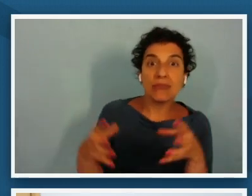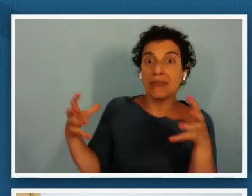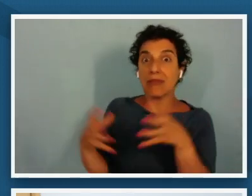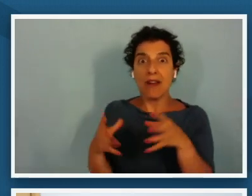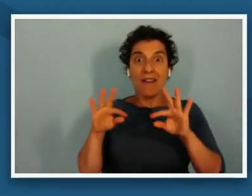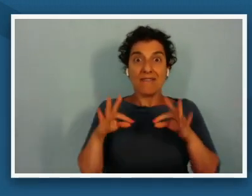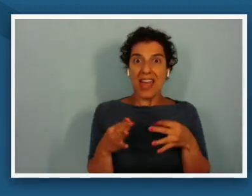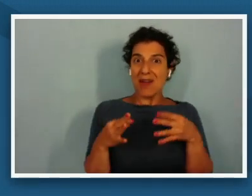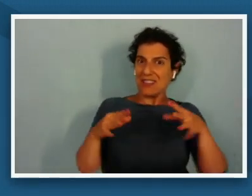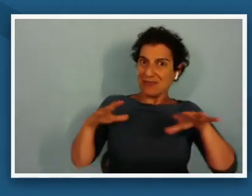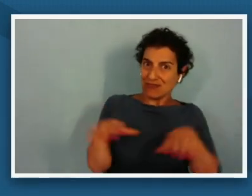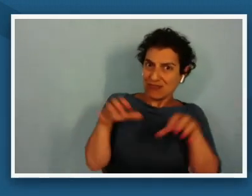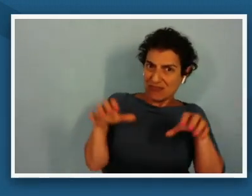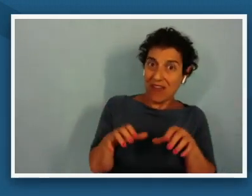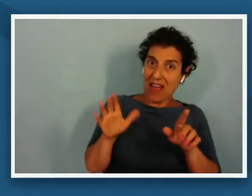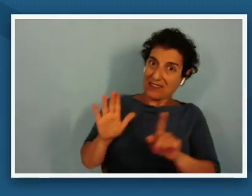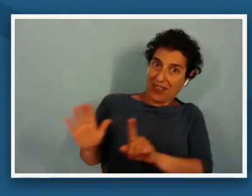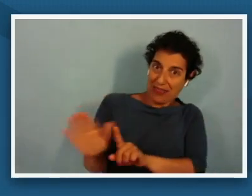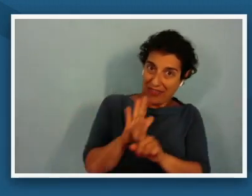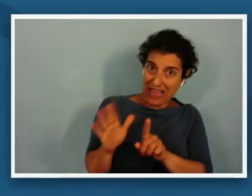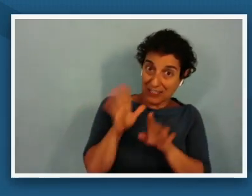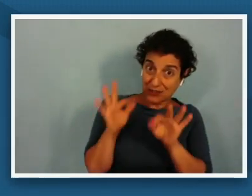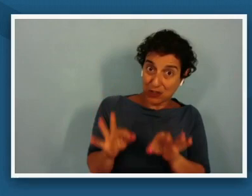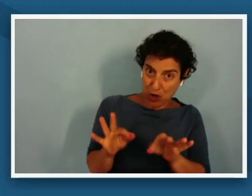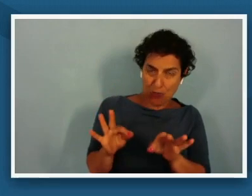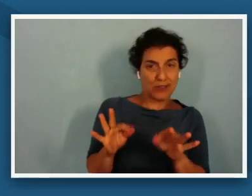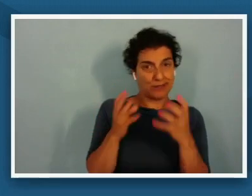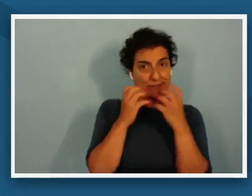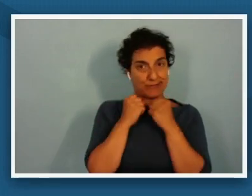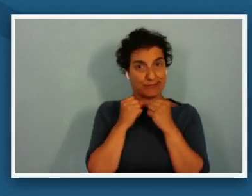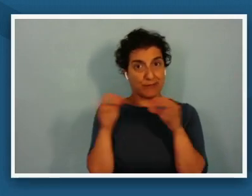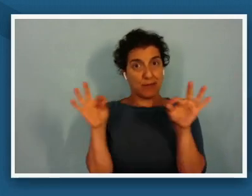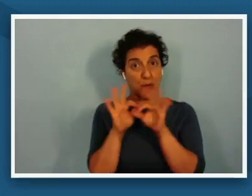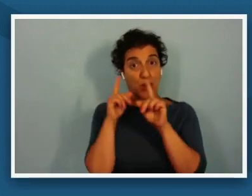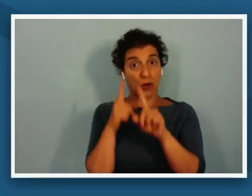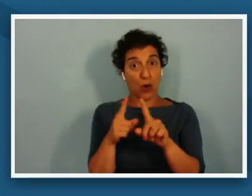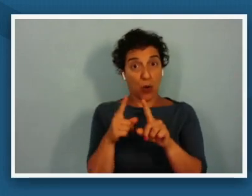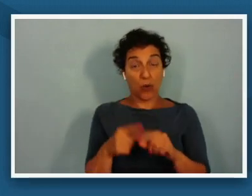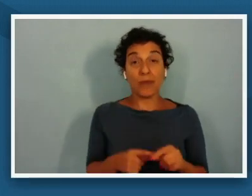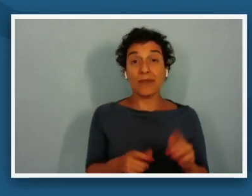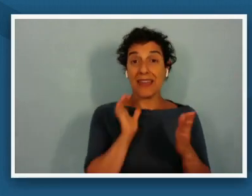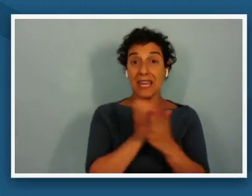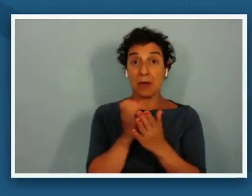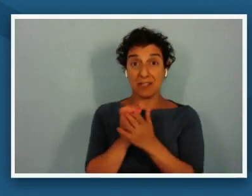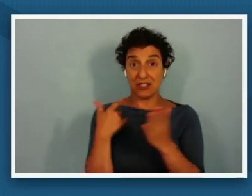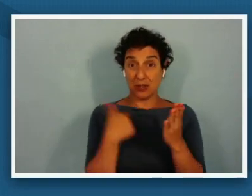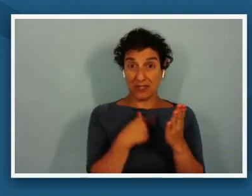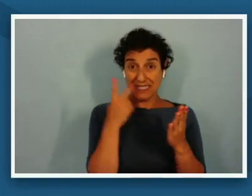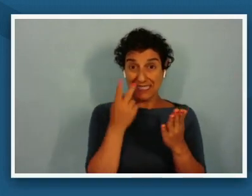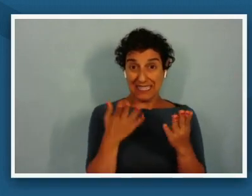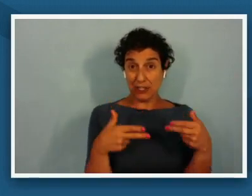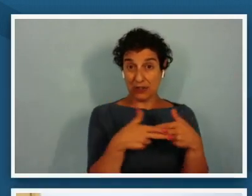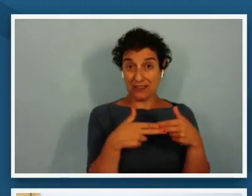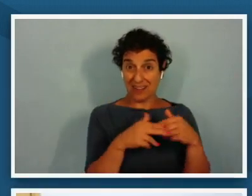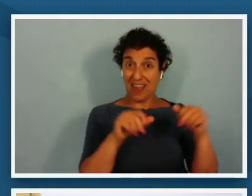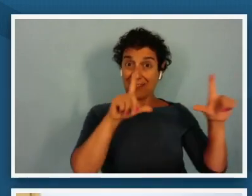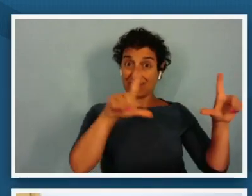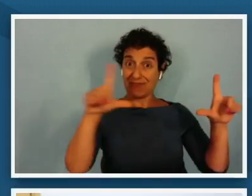they determined was a very important goal the images that we are seeing here on